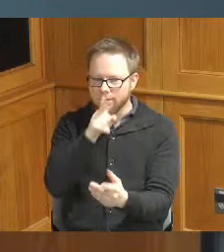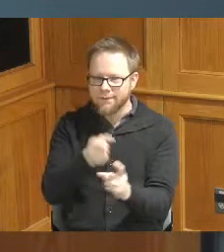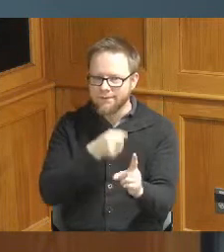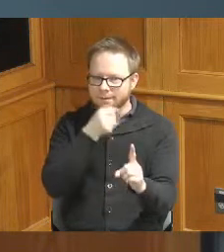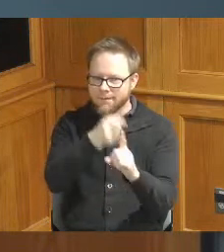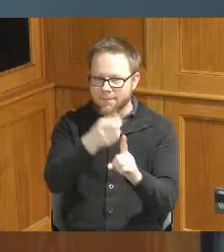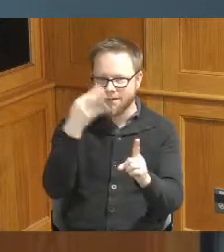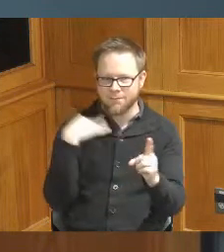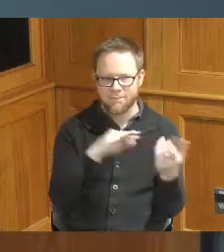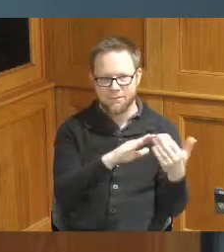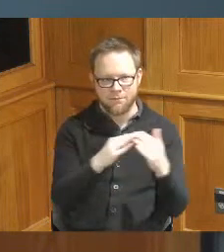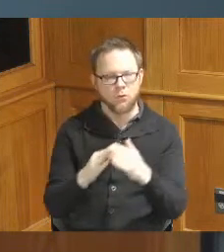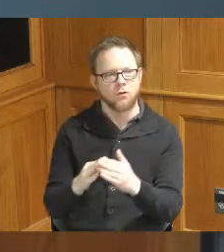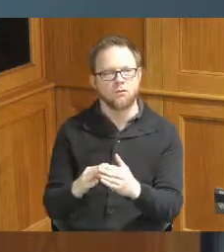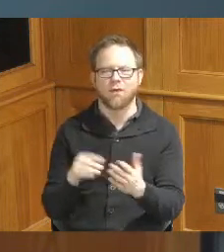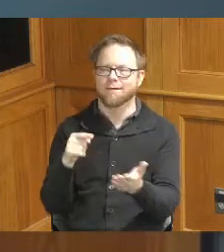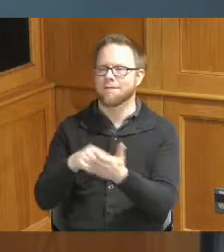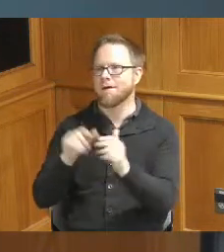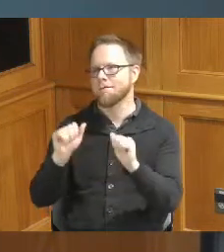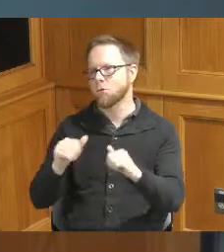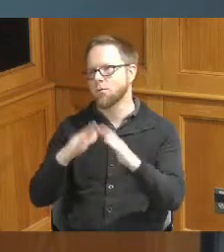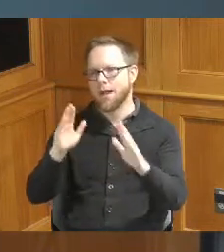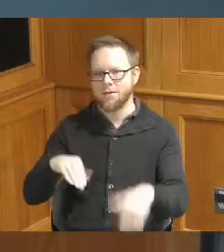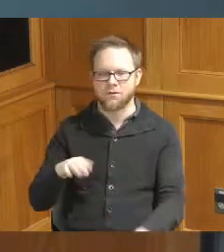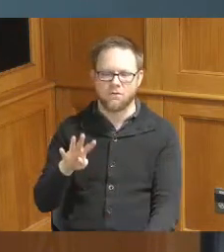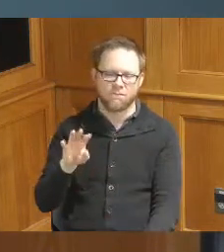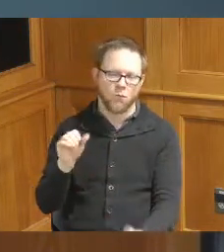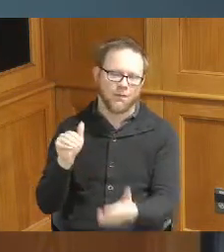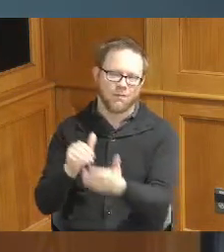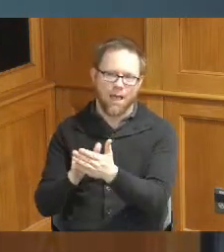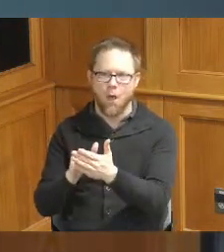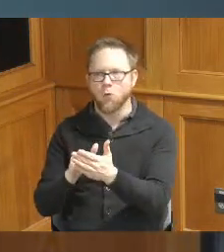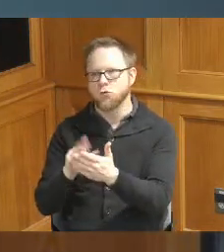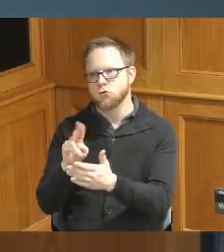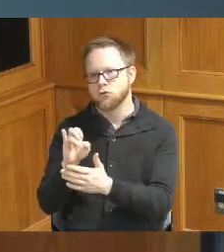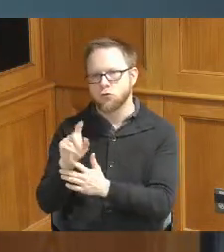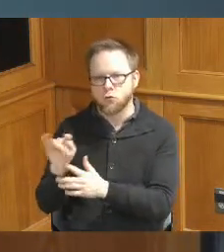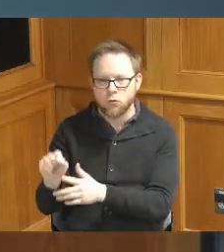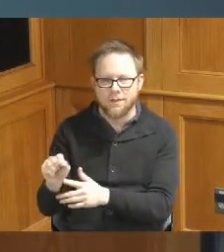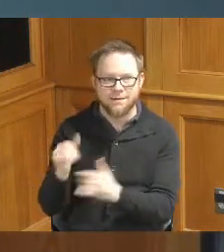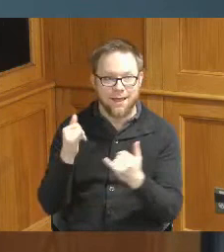thousand units or you know missing we want to see now we have 40,000 now we're only down to